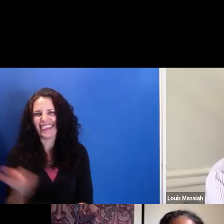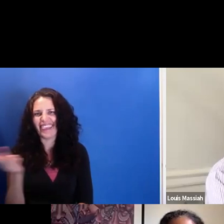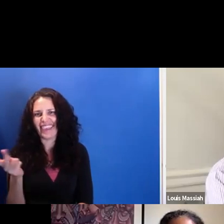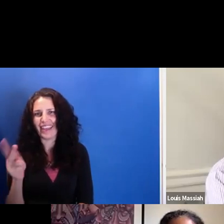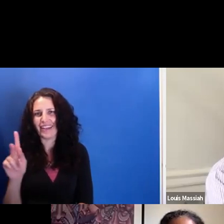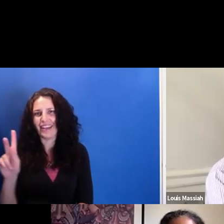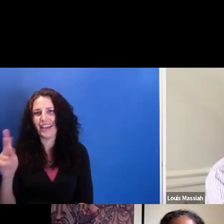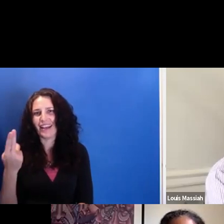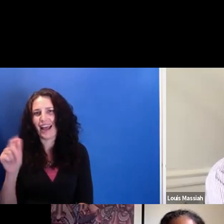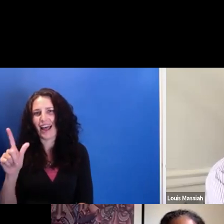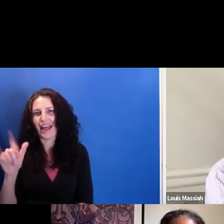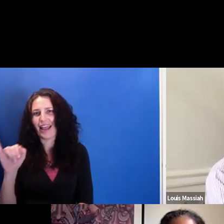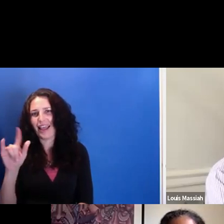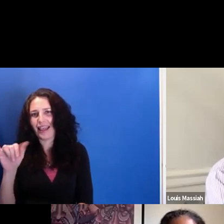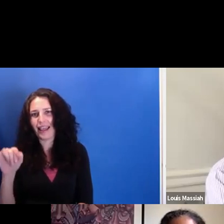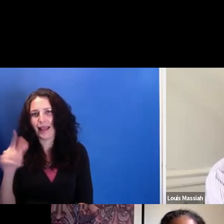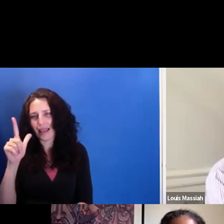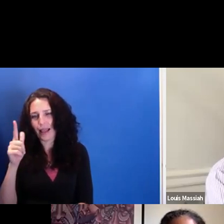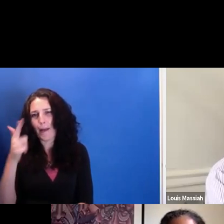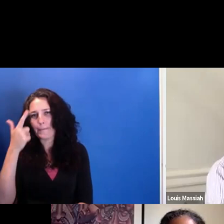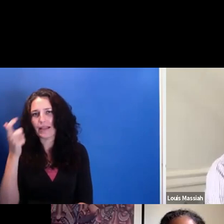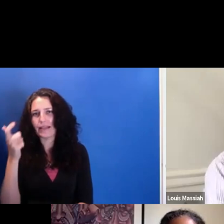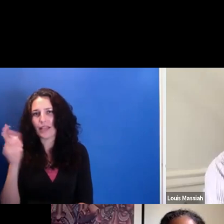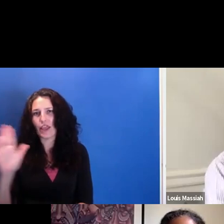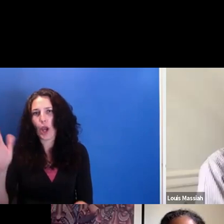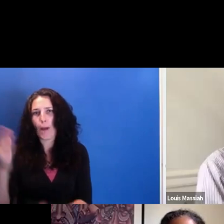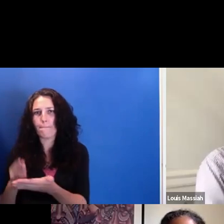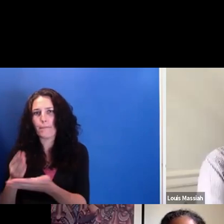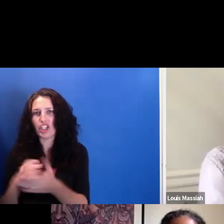of the budget, not because somehow Beyoncé has a vision